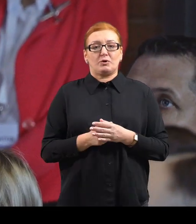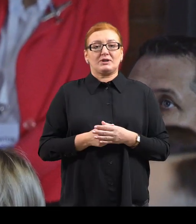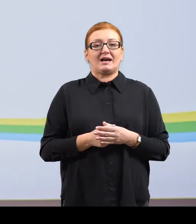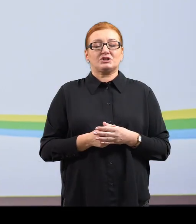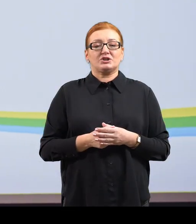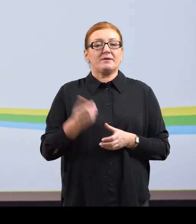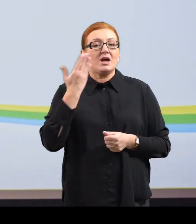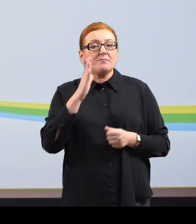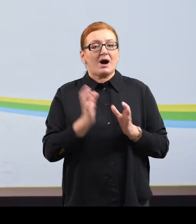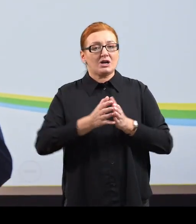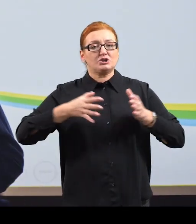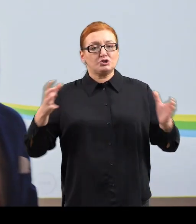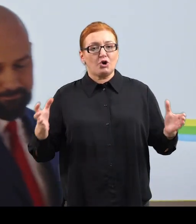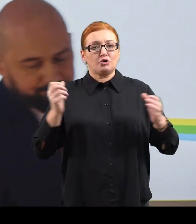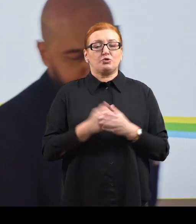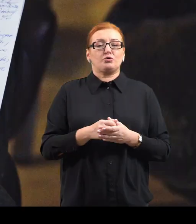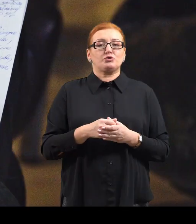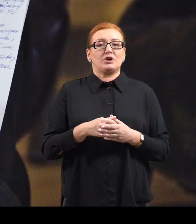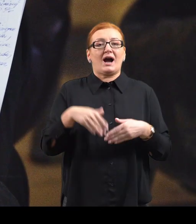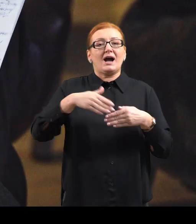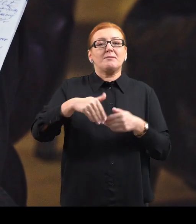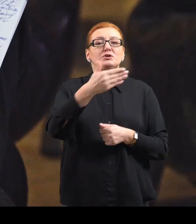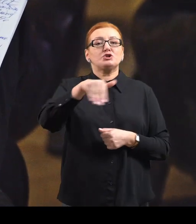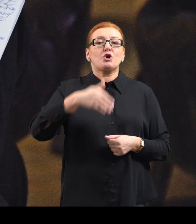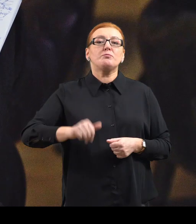It is immense, almost 1 thousand 800